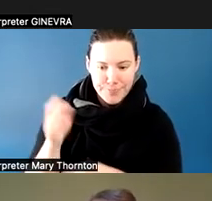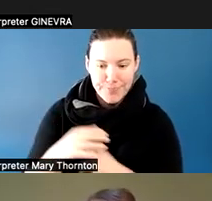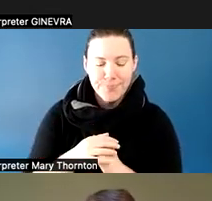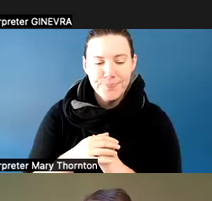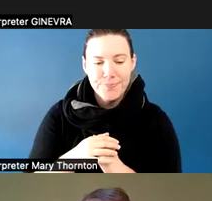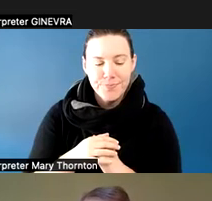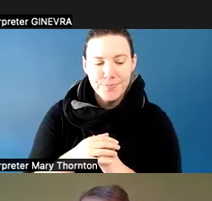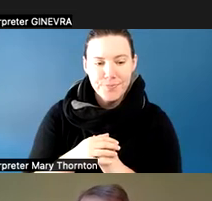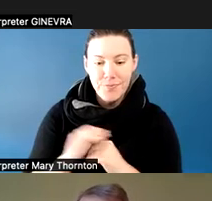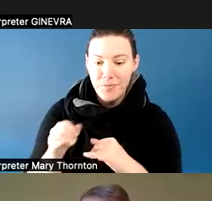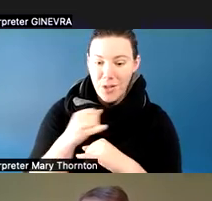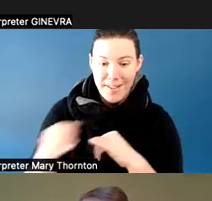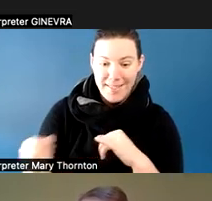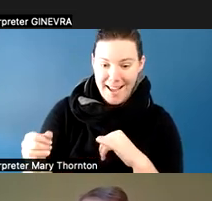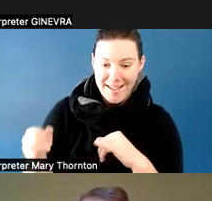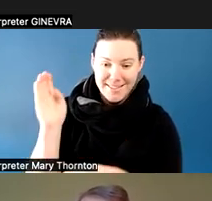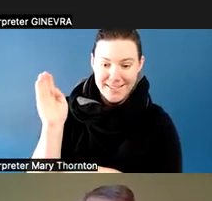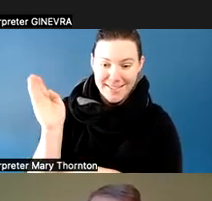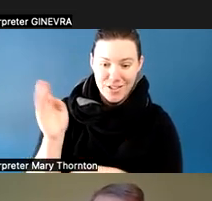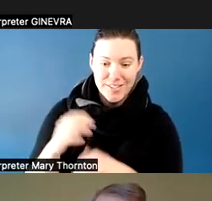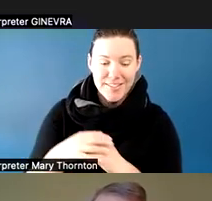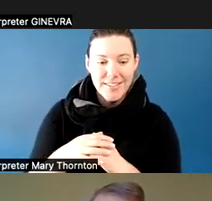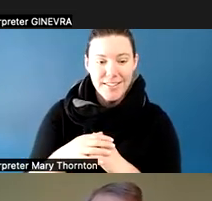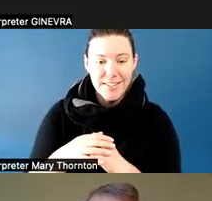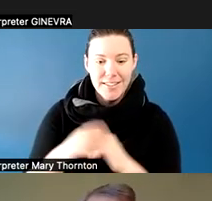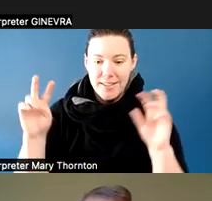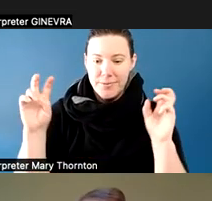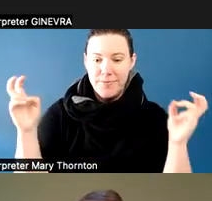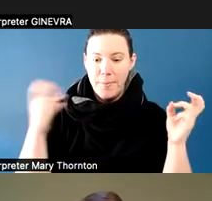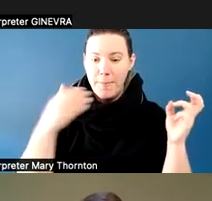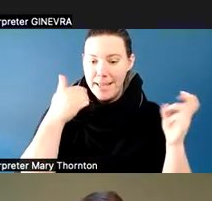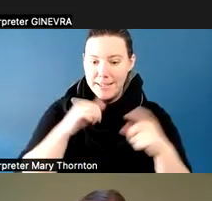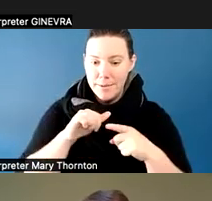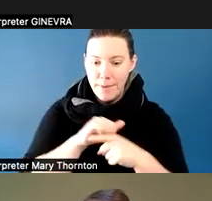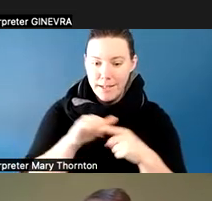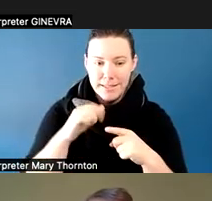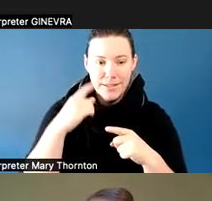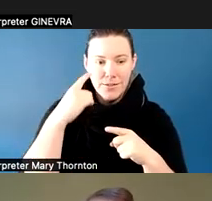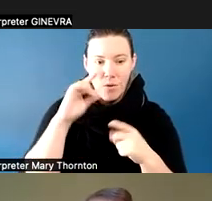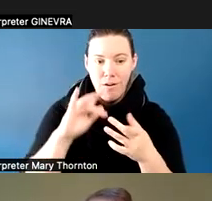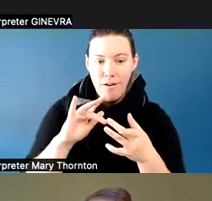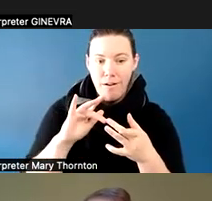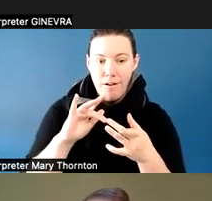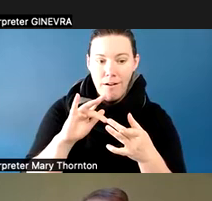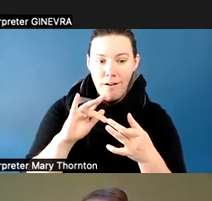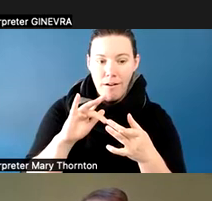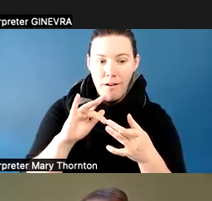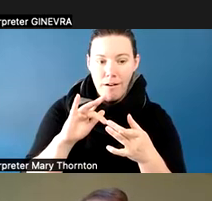So our last session here is Best Practices for an Online STEM Summer Camp Serving Neurodiverse Students.